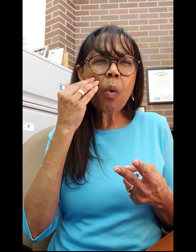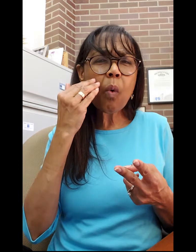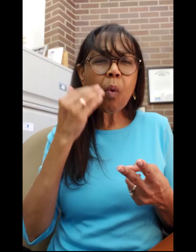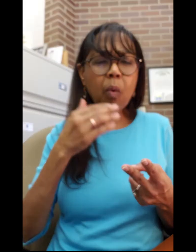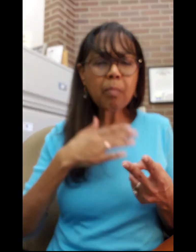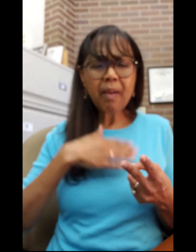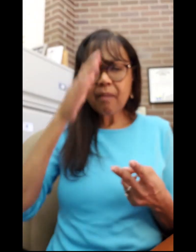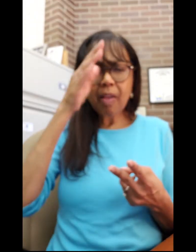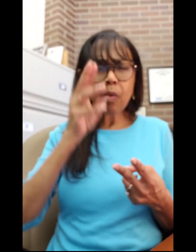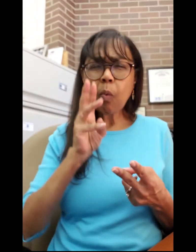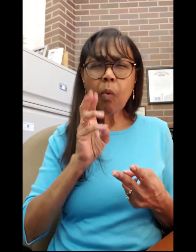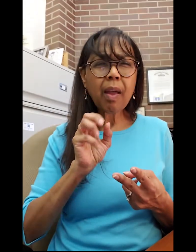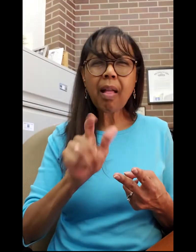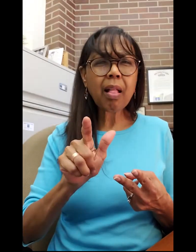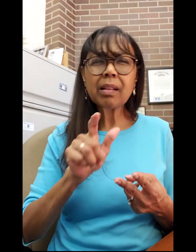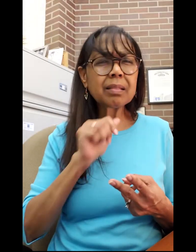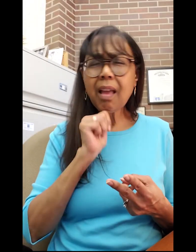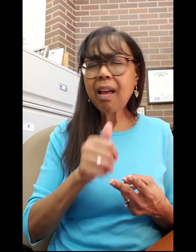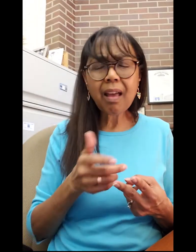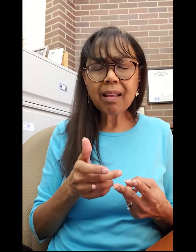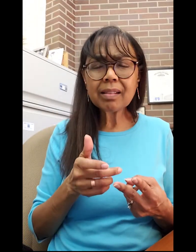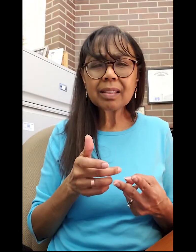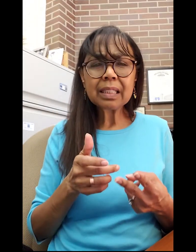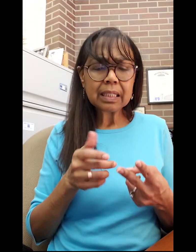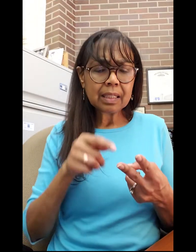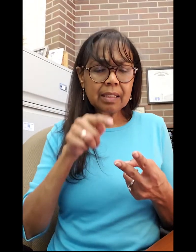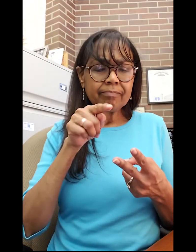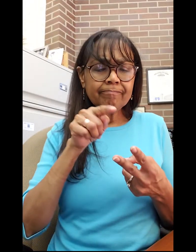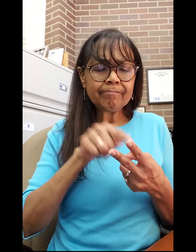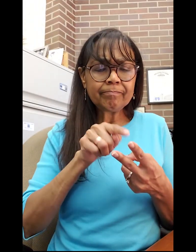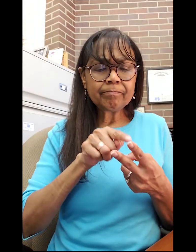not know my father well.